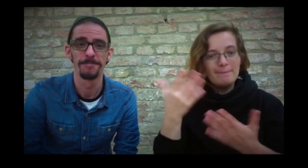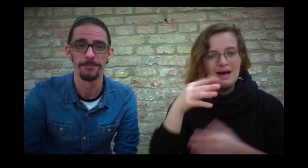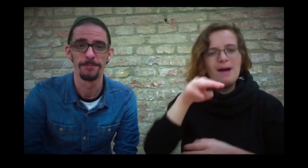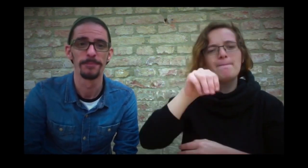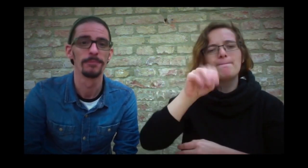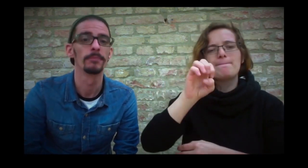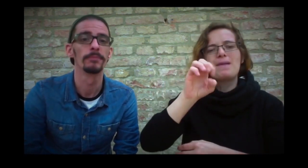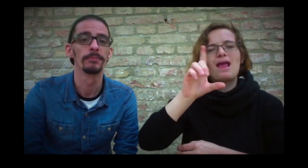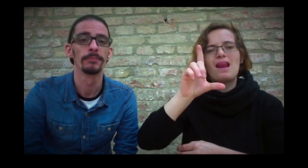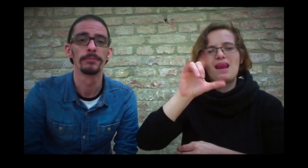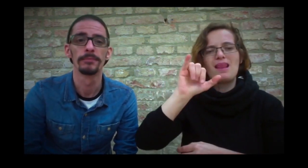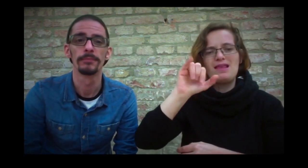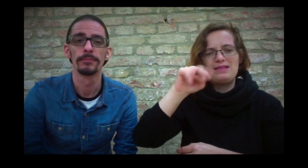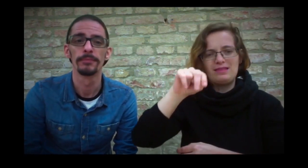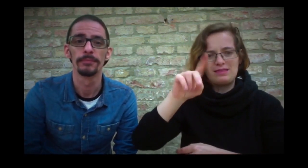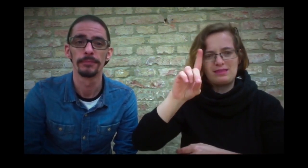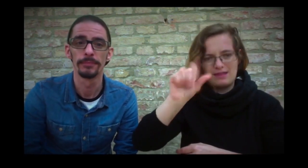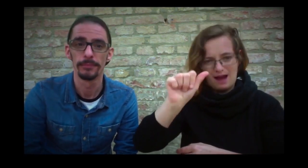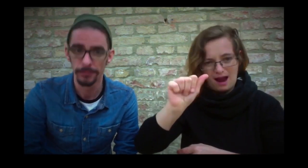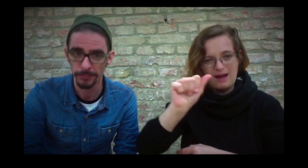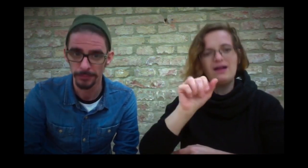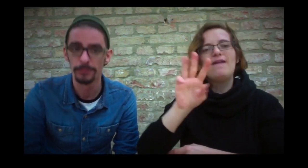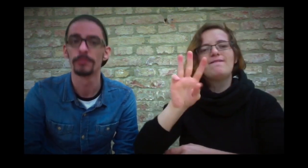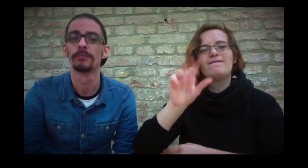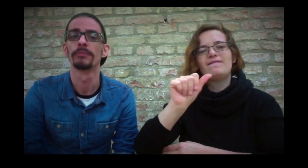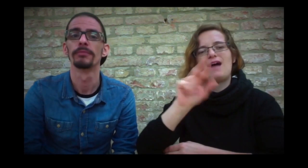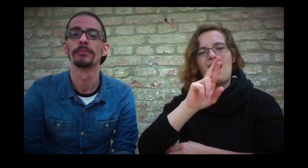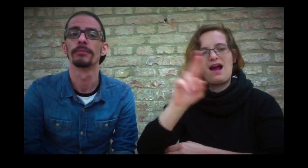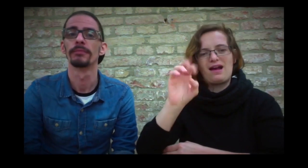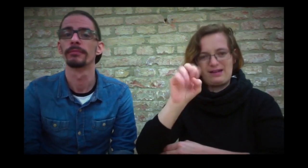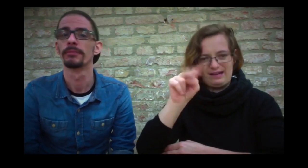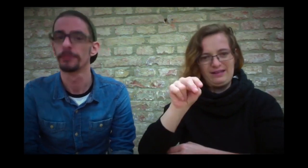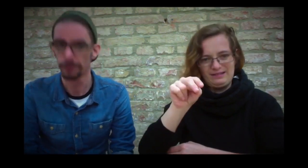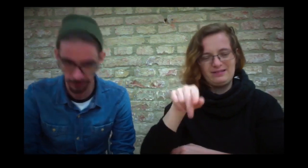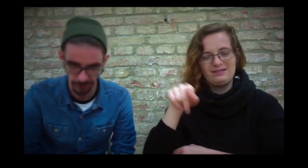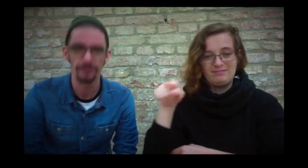Her name is Melinda Warren.